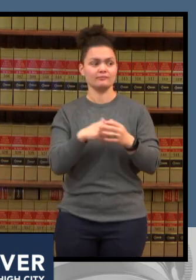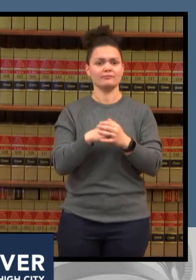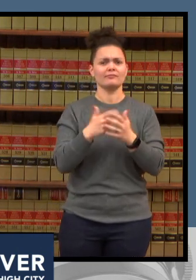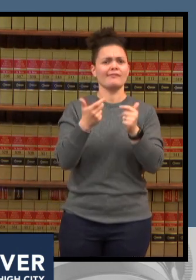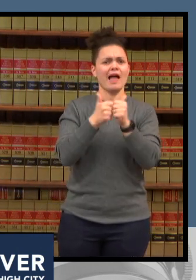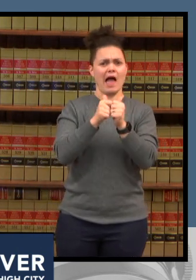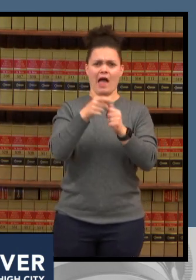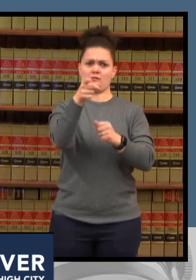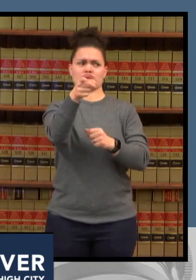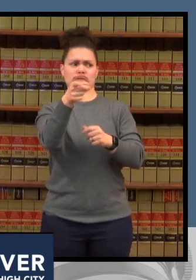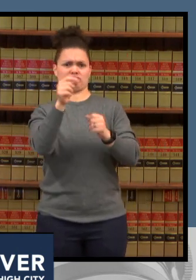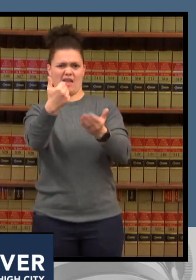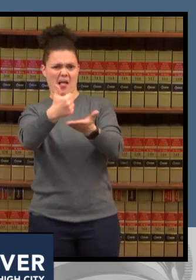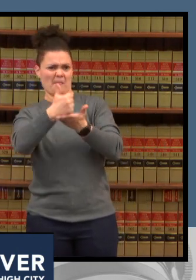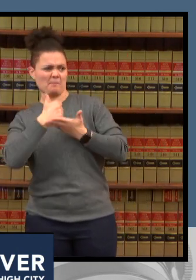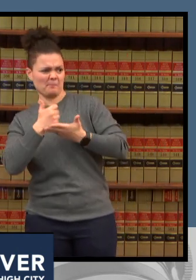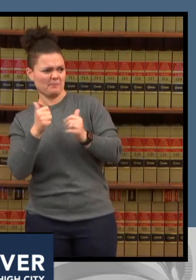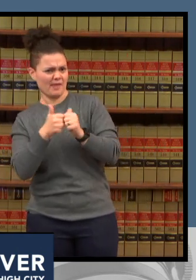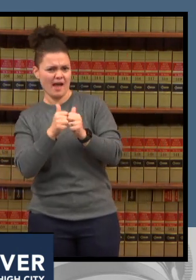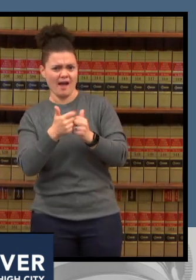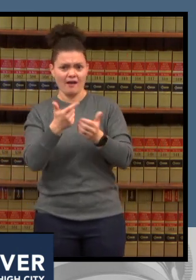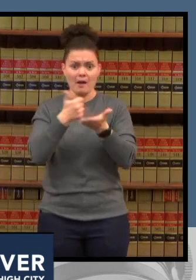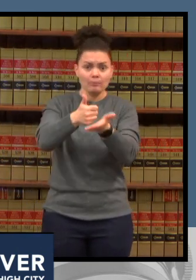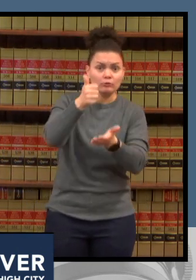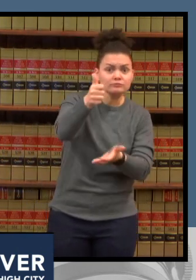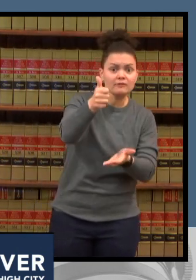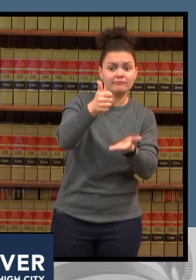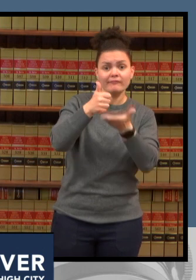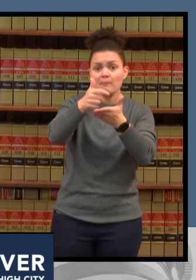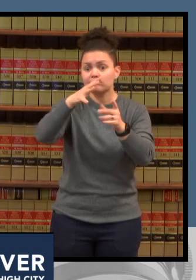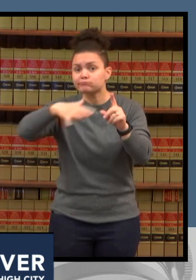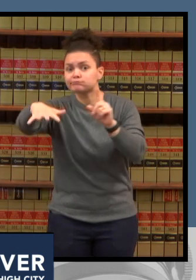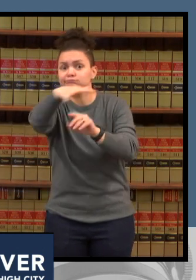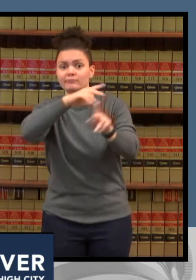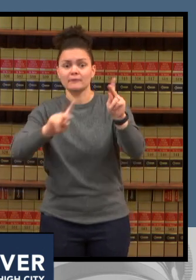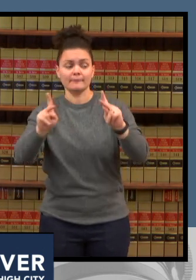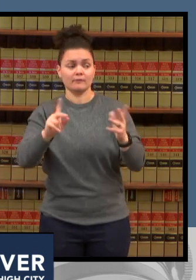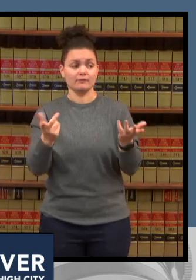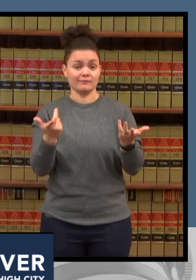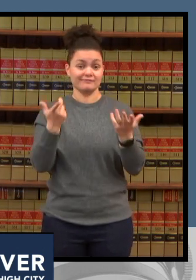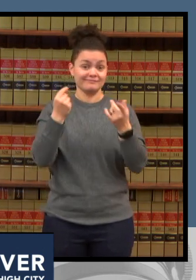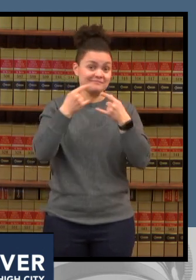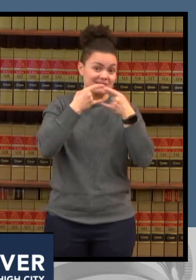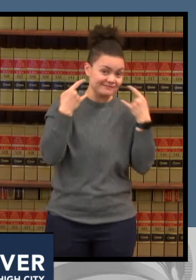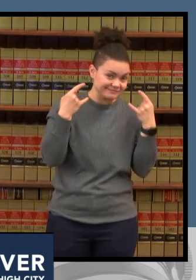you need our care that is not coveted related please wear a mask please get vaccinated and